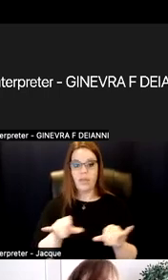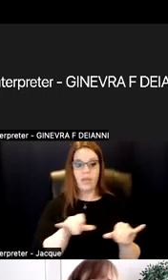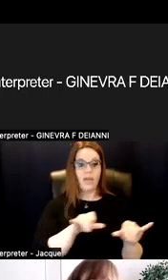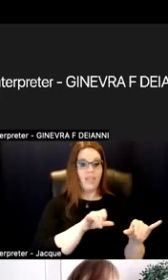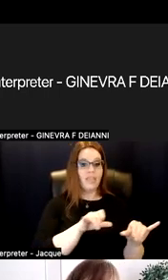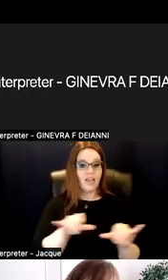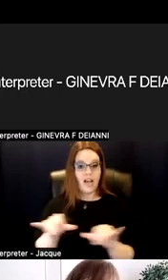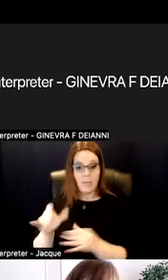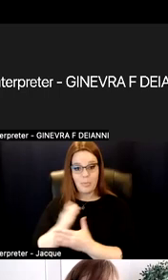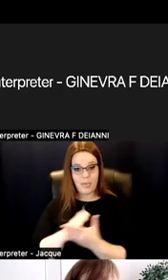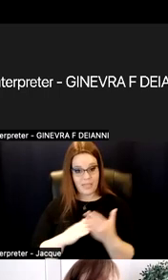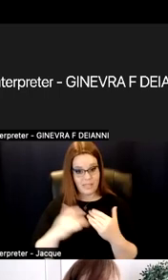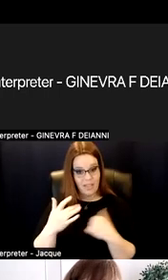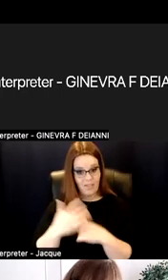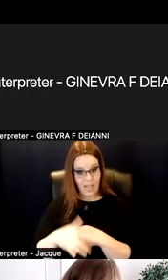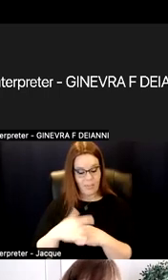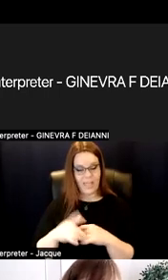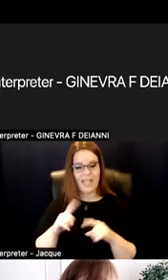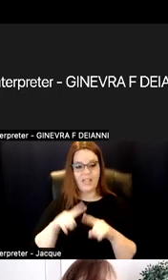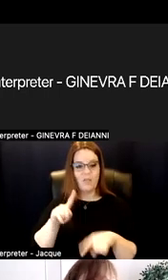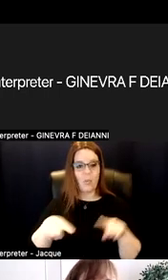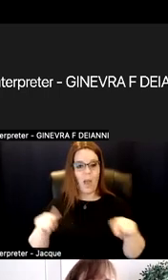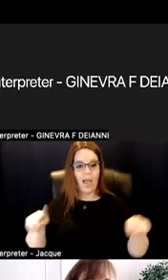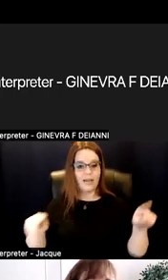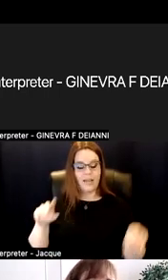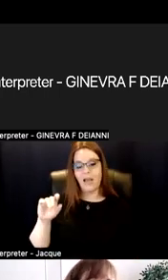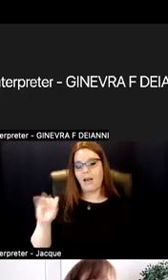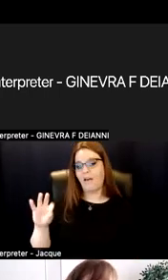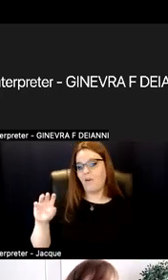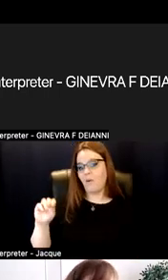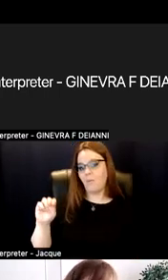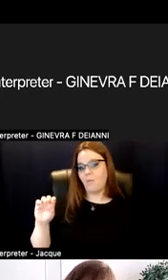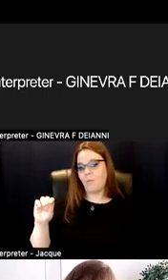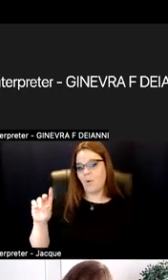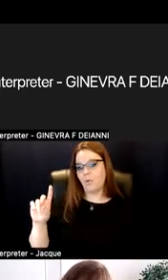a variety of modalities, that there is not one set of ways.